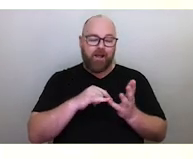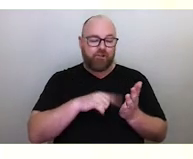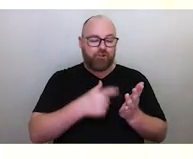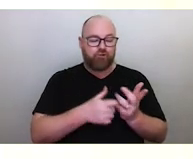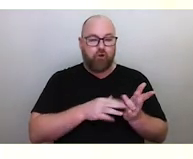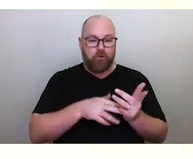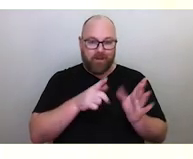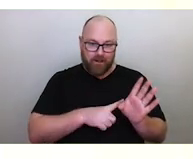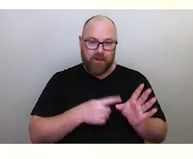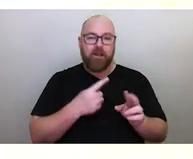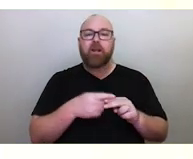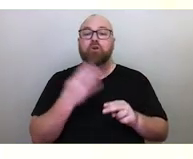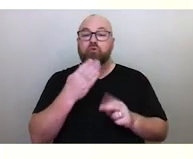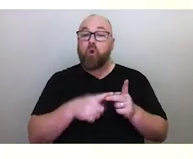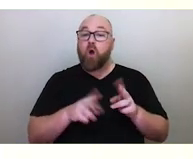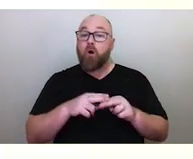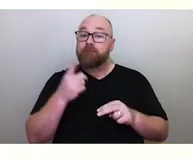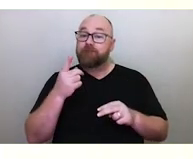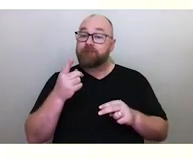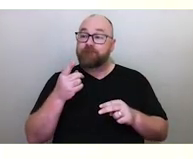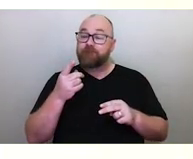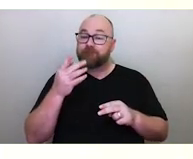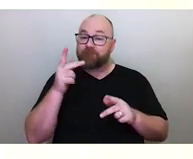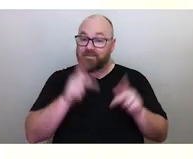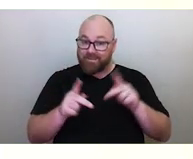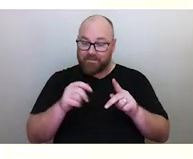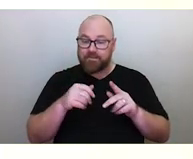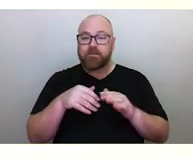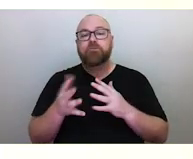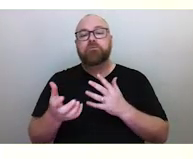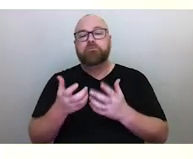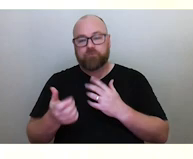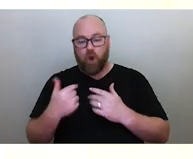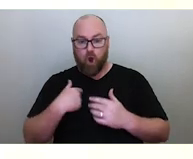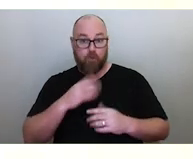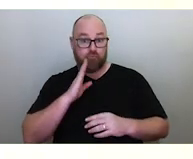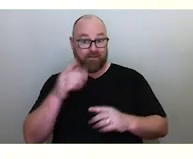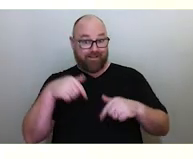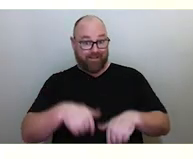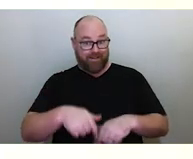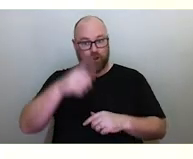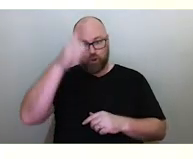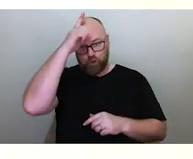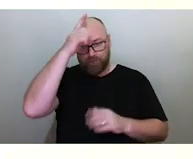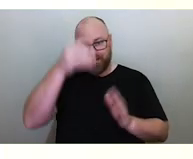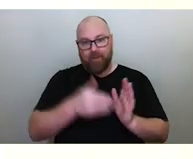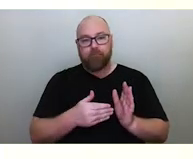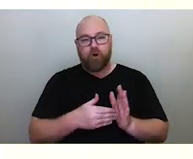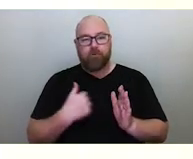But I'm speaking to you today from the University of Heidelberg in Germany, where I'm on a Fellowship.